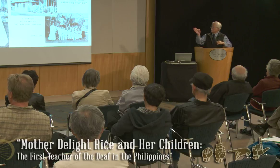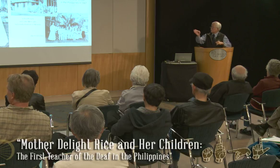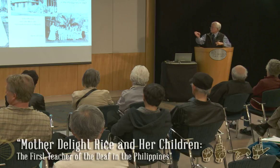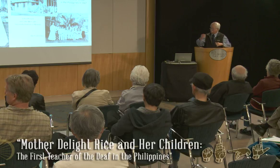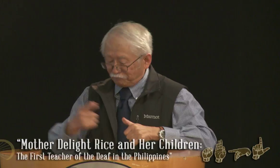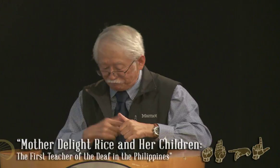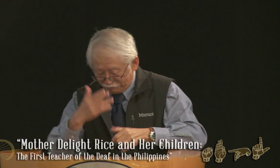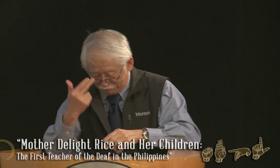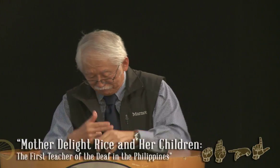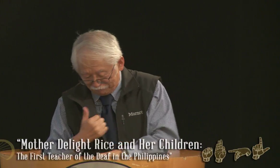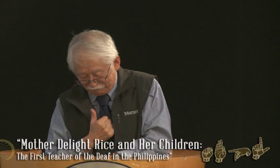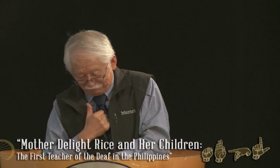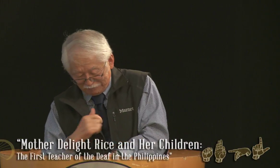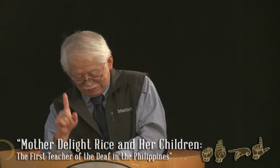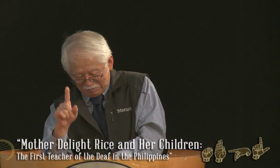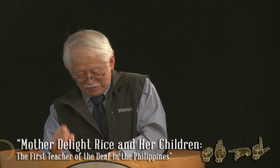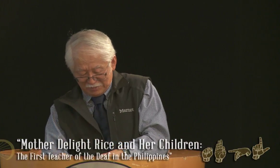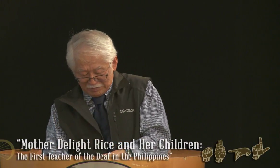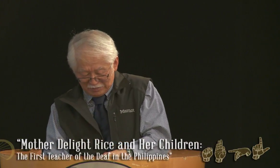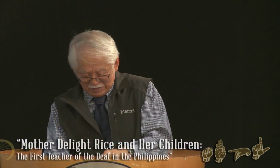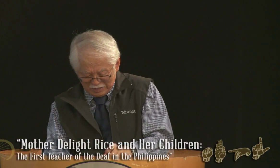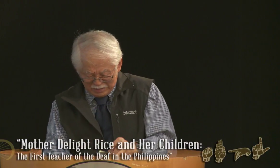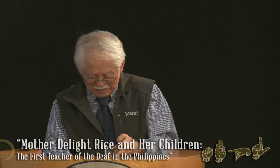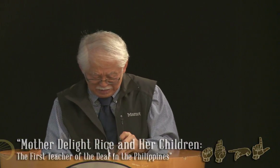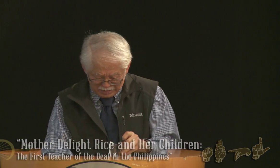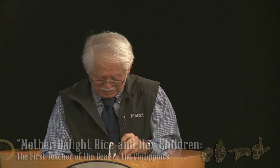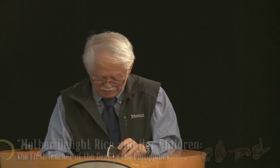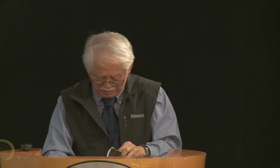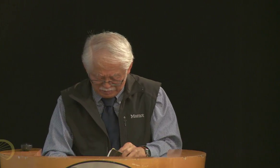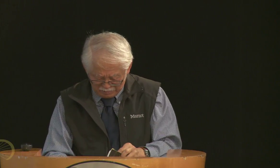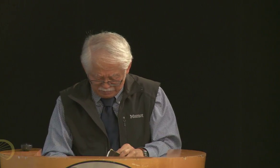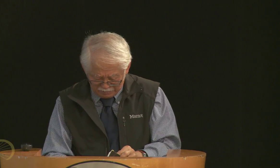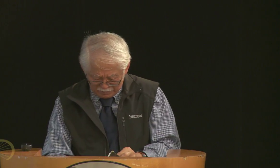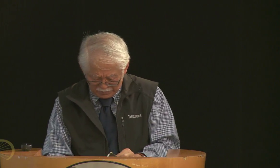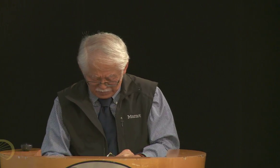Francisca, and I'm sorry, I forget the gentleman's name, let me look this up.